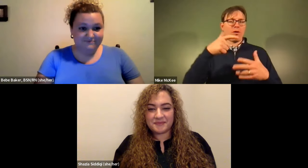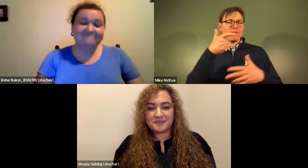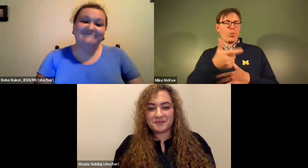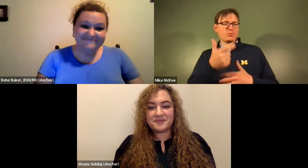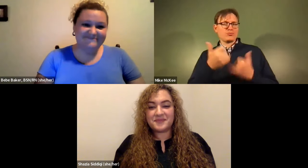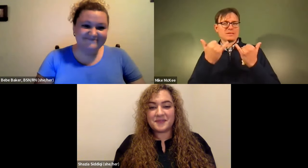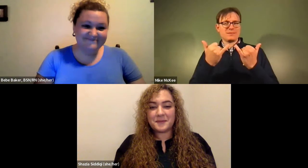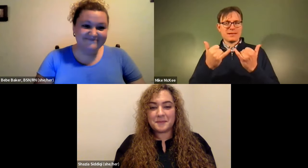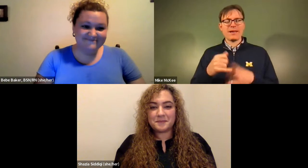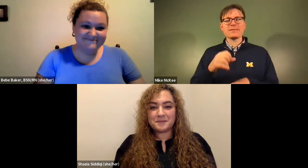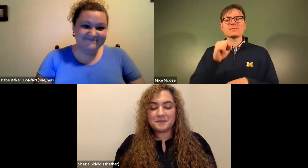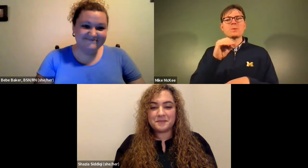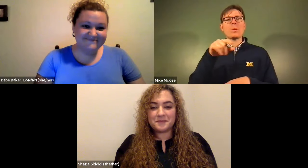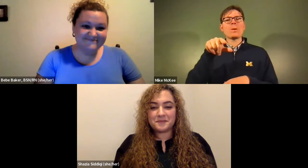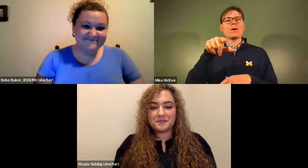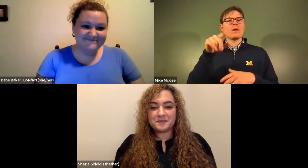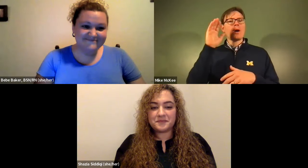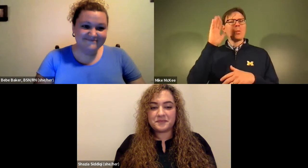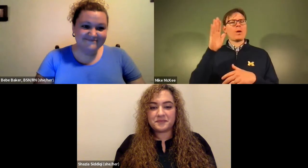James Cech: We have this Dr mckee Thank you everybody for watching tonight.